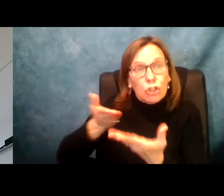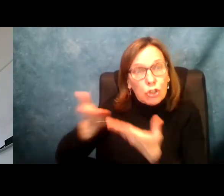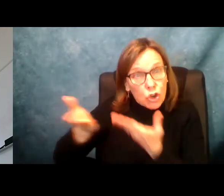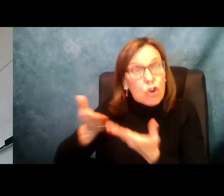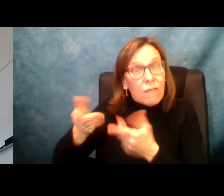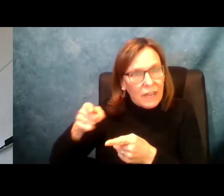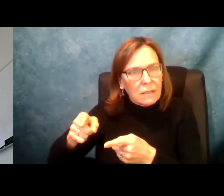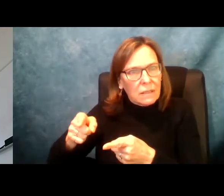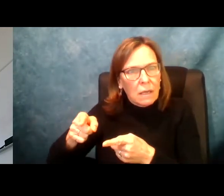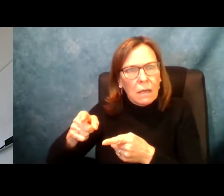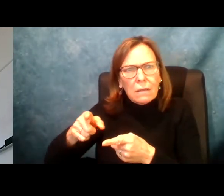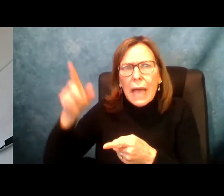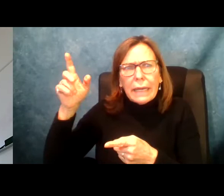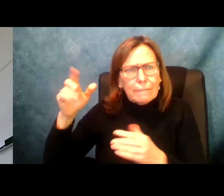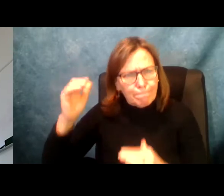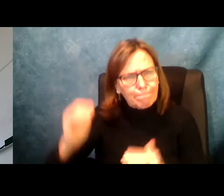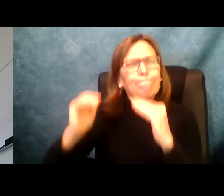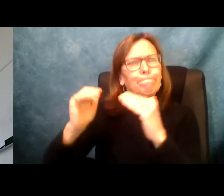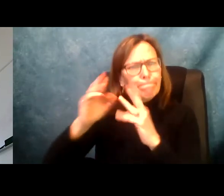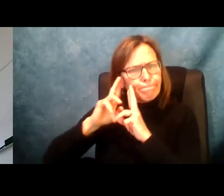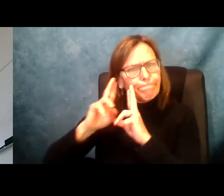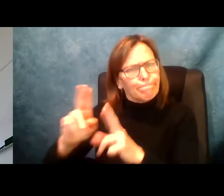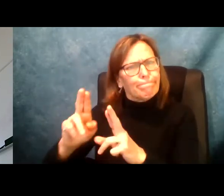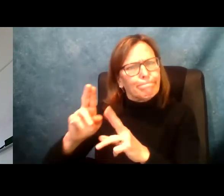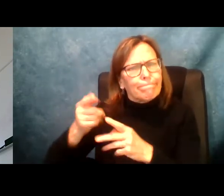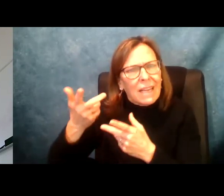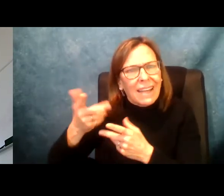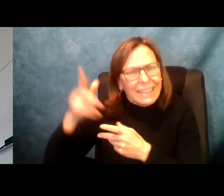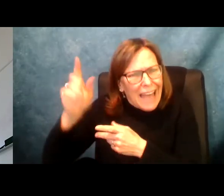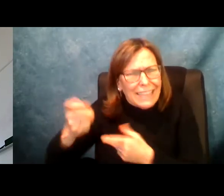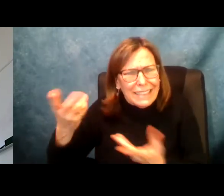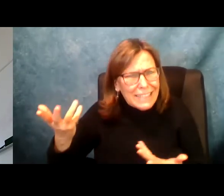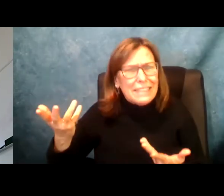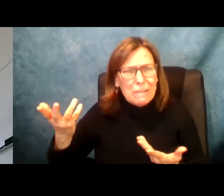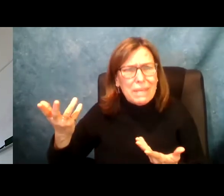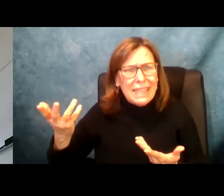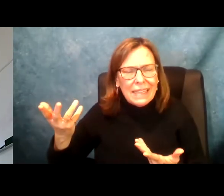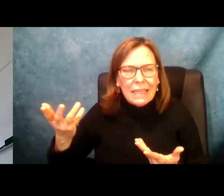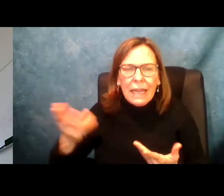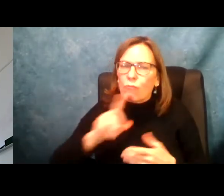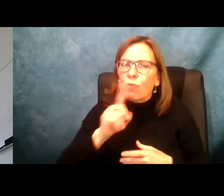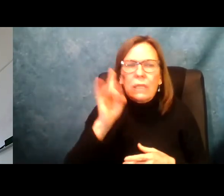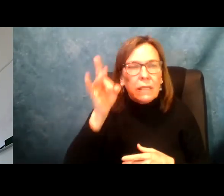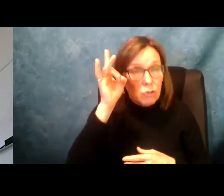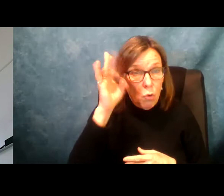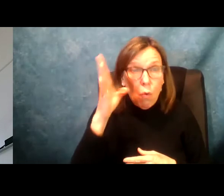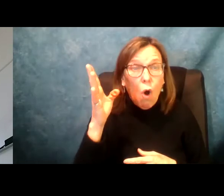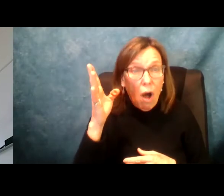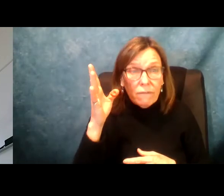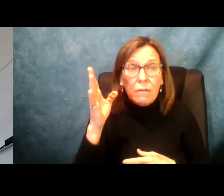can run our agencies and so that home care is the service